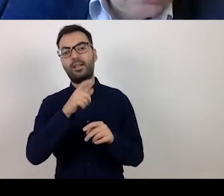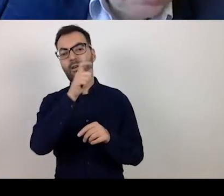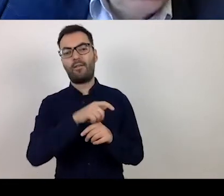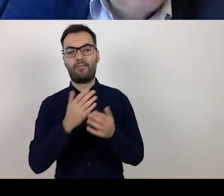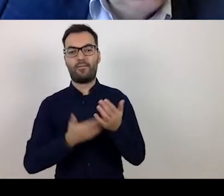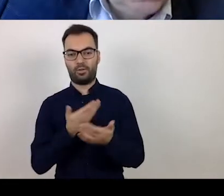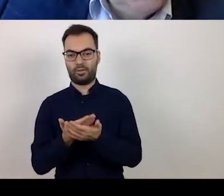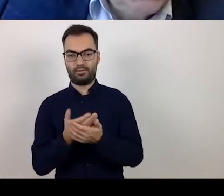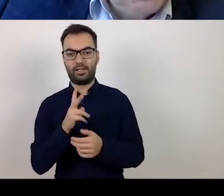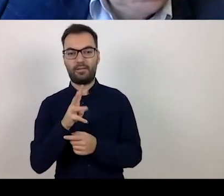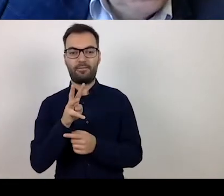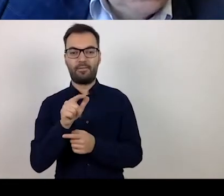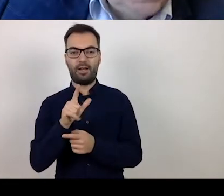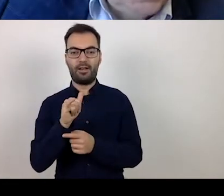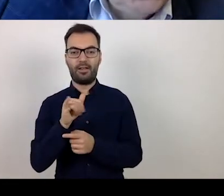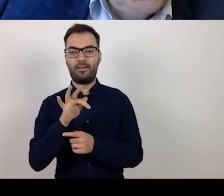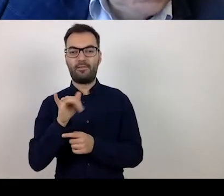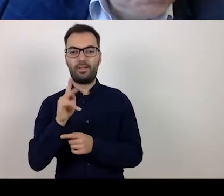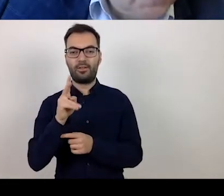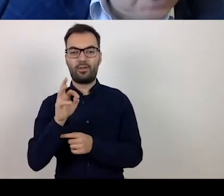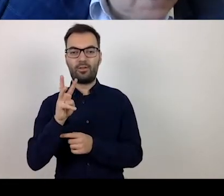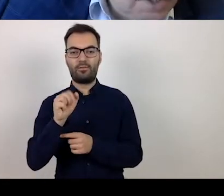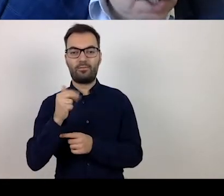This is something I have just presented.